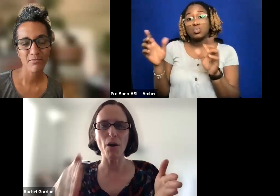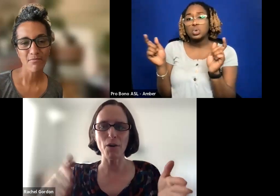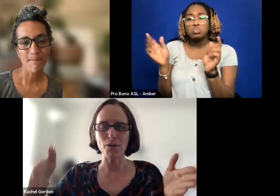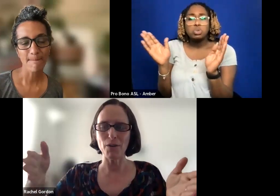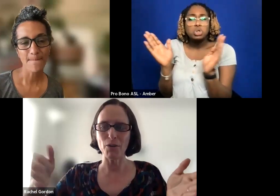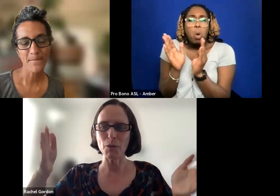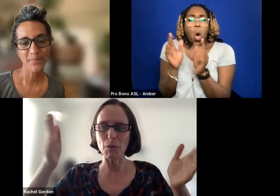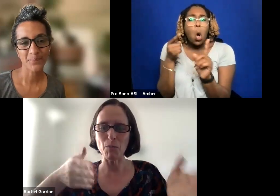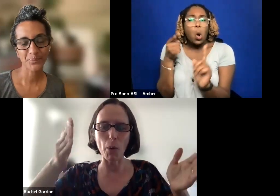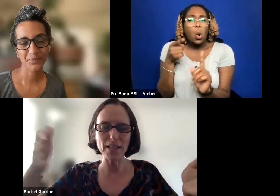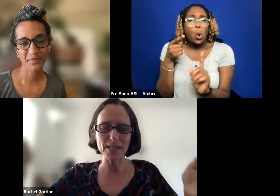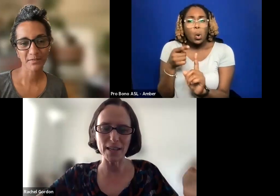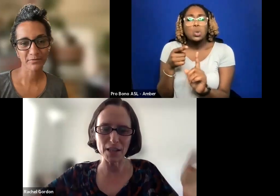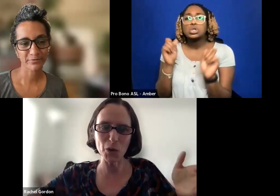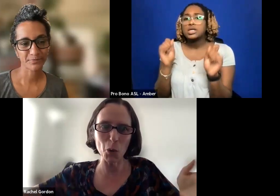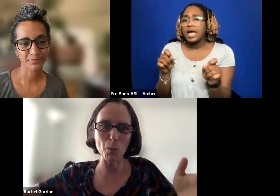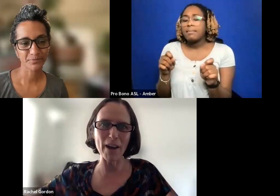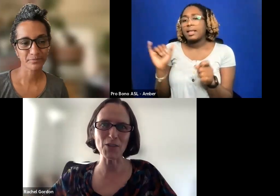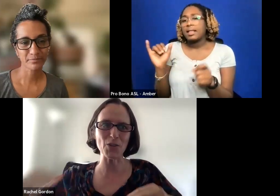THERE CAN BE POINTS LIKE MILESTONES.